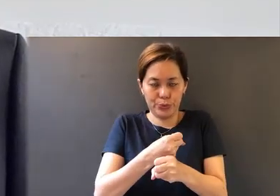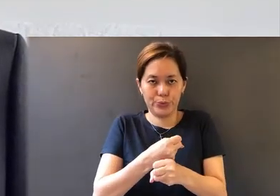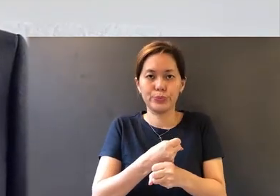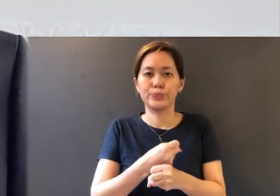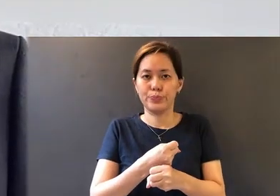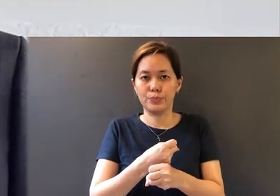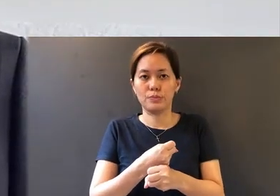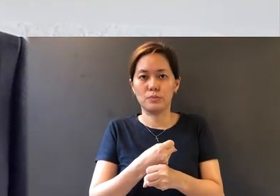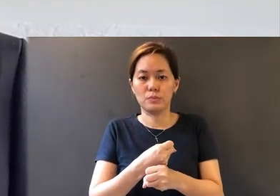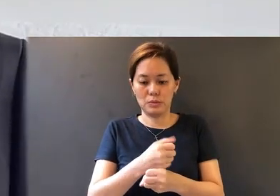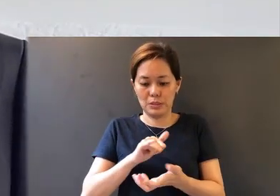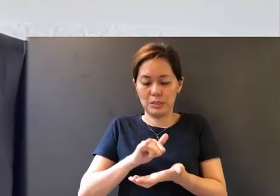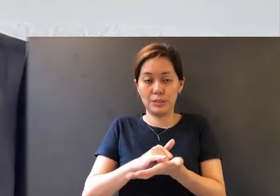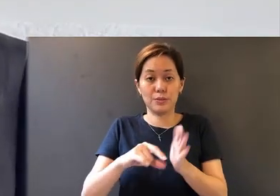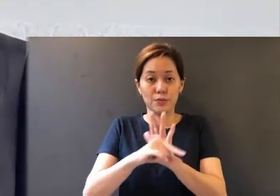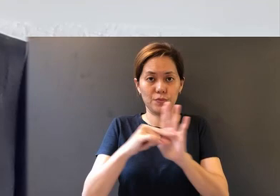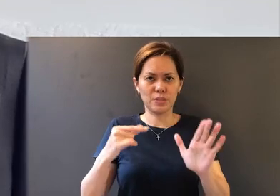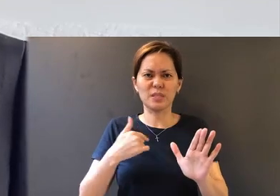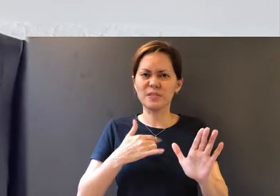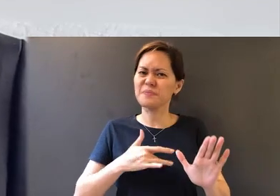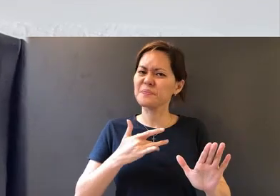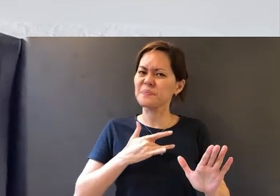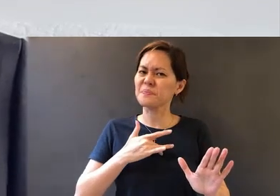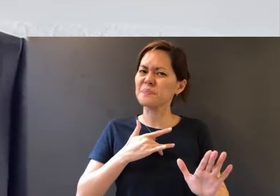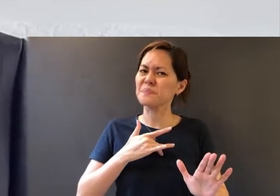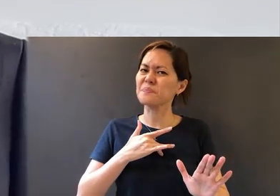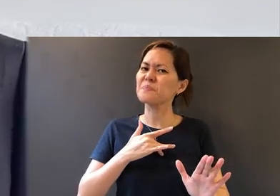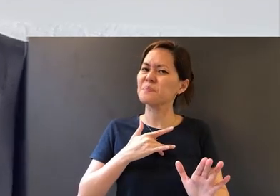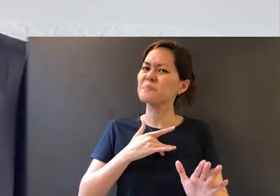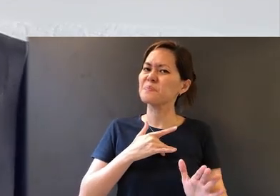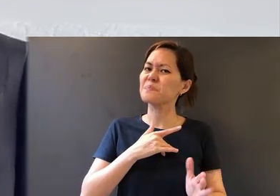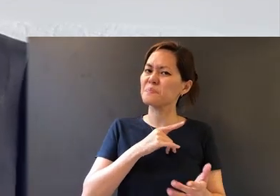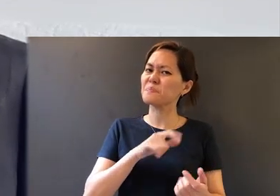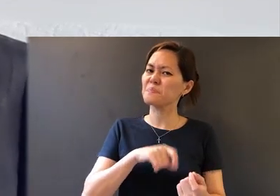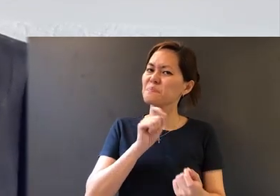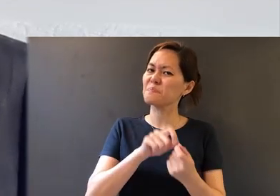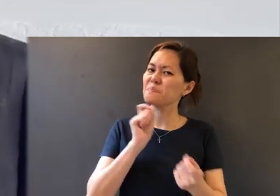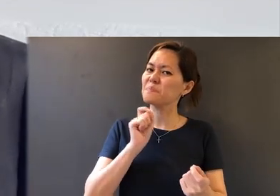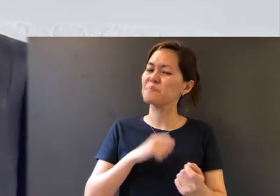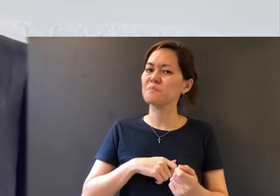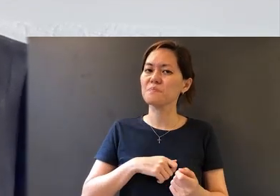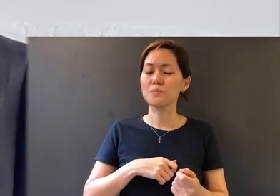by this verse which i feel is very apt, as a word of encouragement to all of us